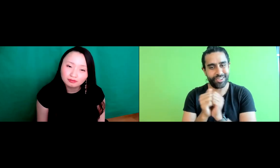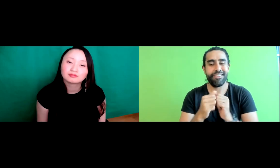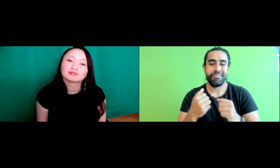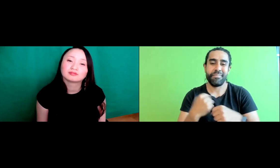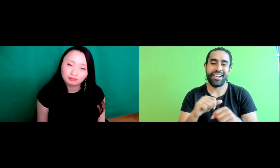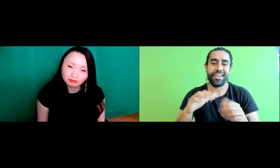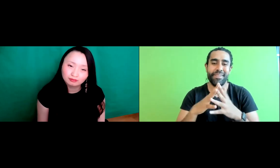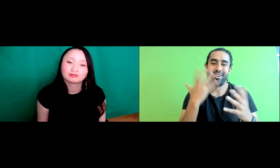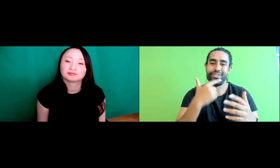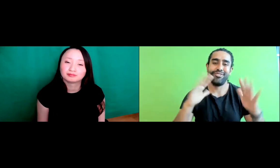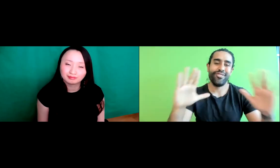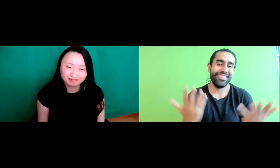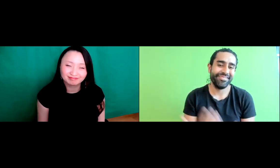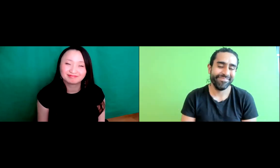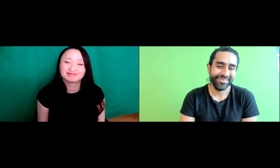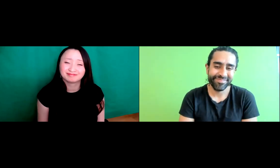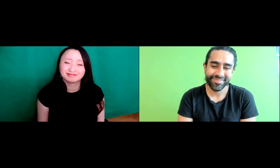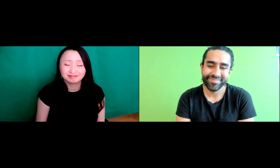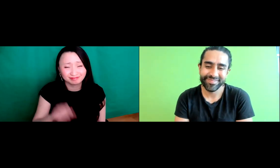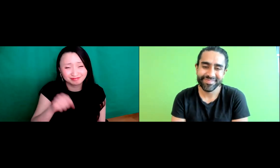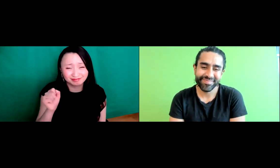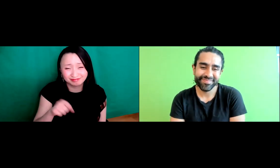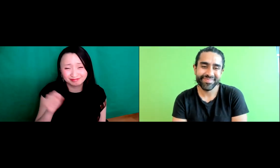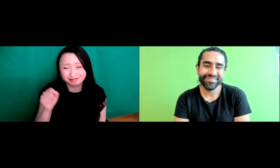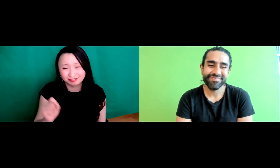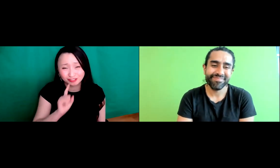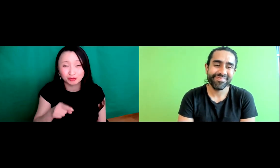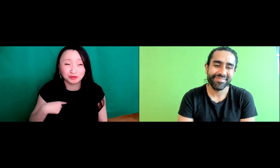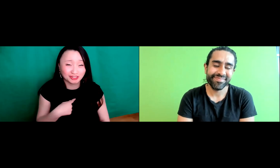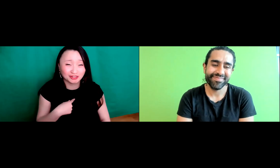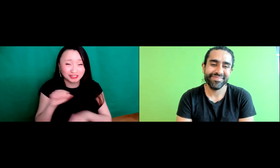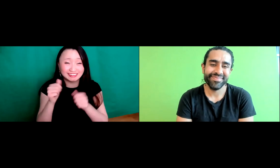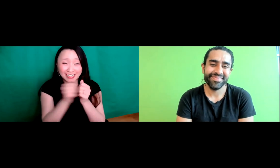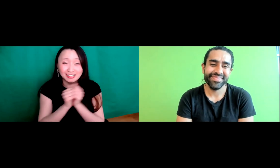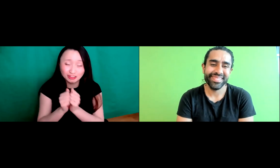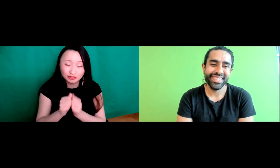And so I think it's important to make sure that we work together to make America, even